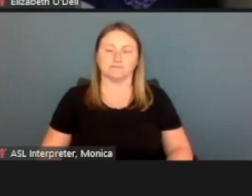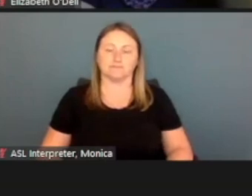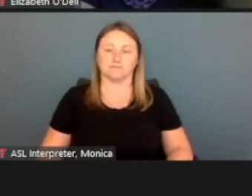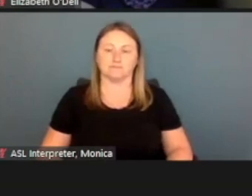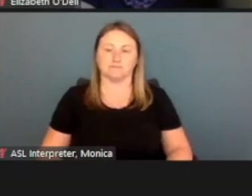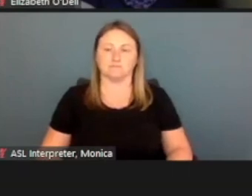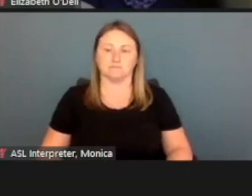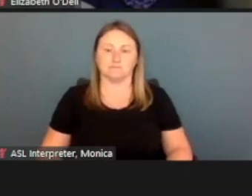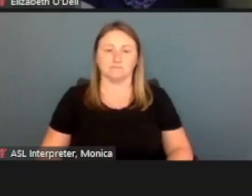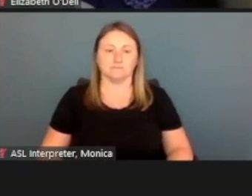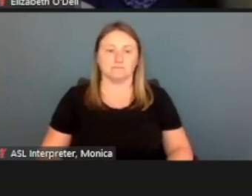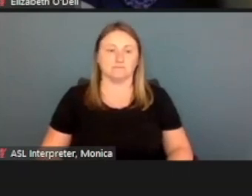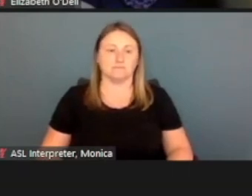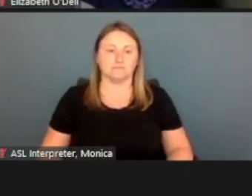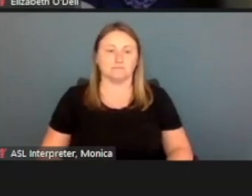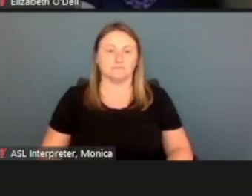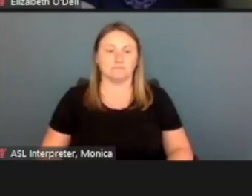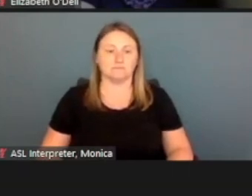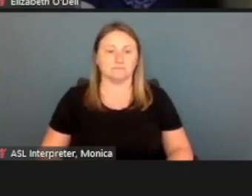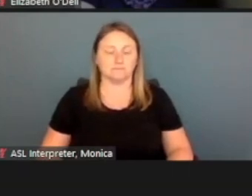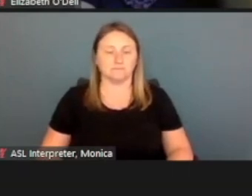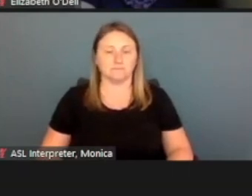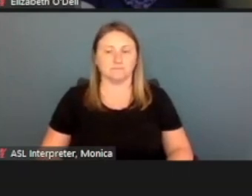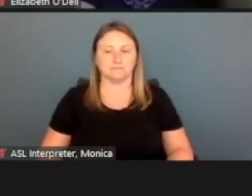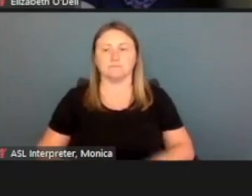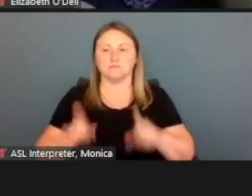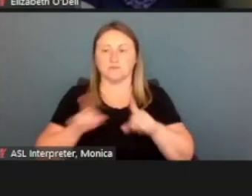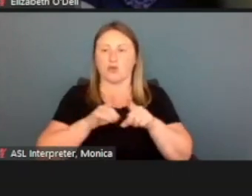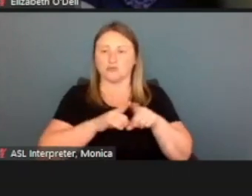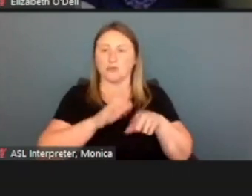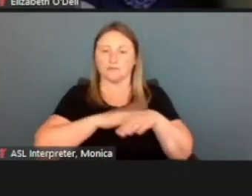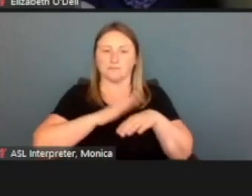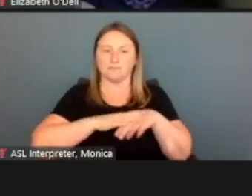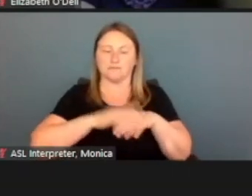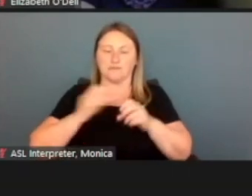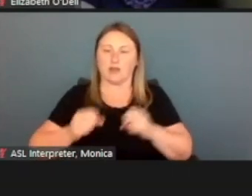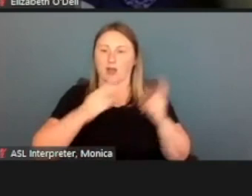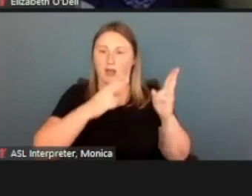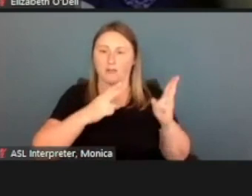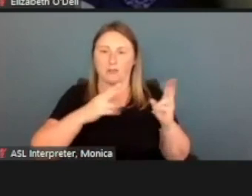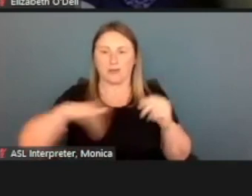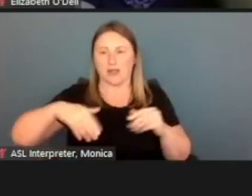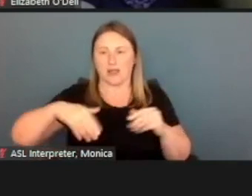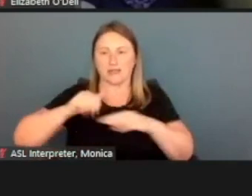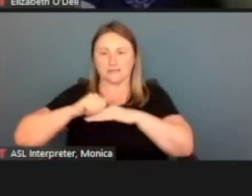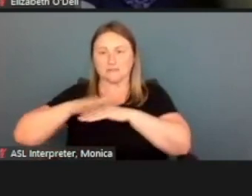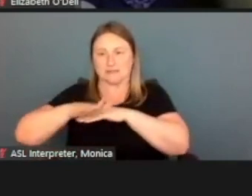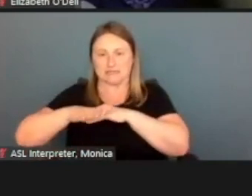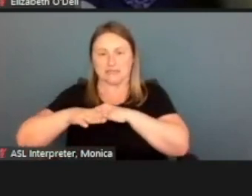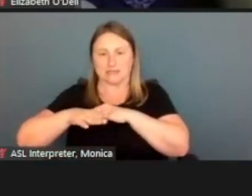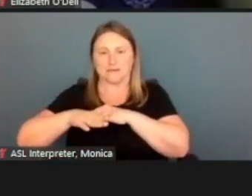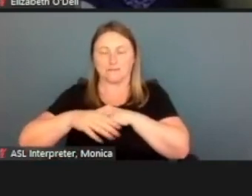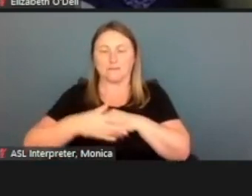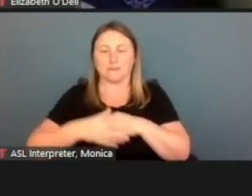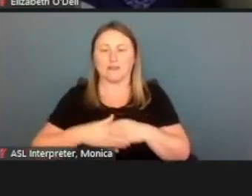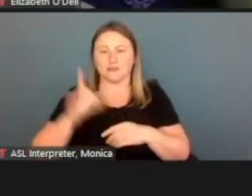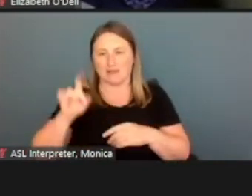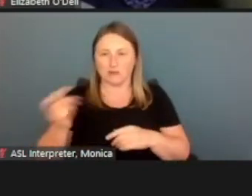So this, we also give 'em a notice if they've uploaded documents and haven't submitted them, then they would want to go back and hit, Submit,